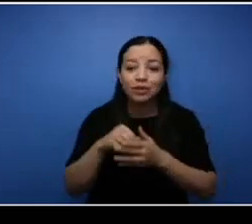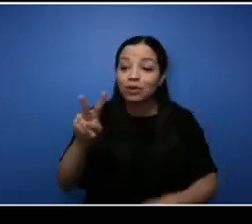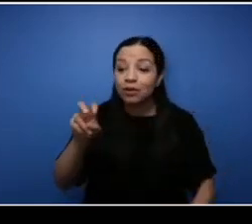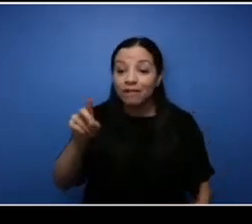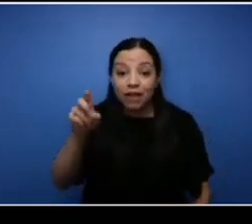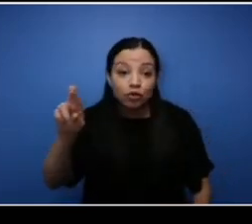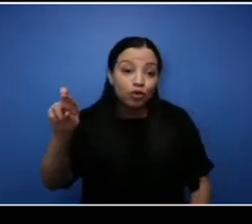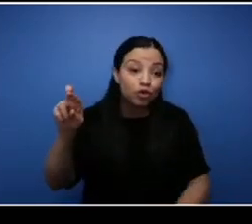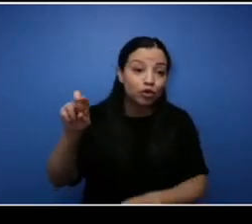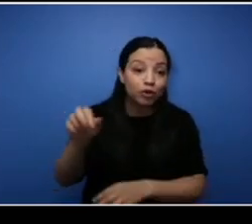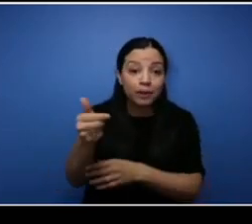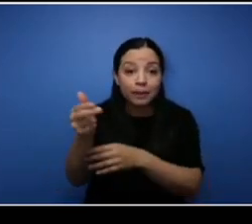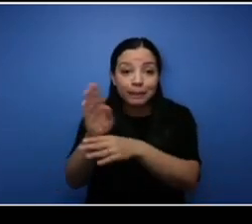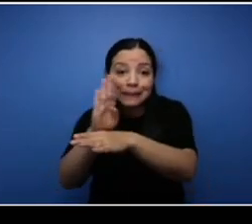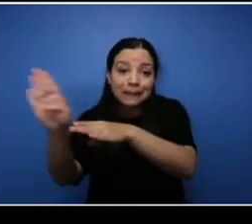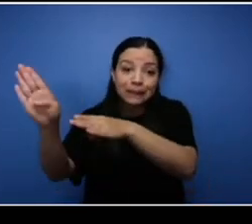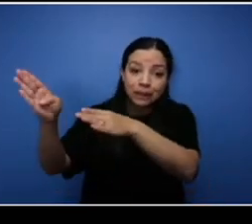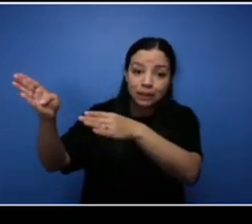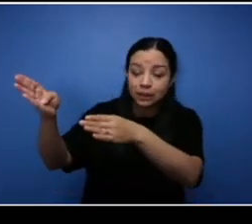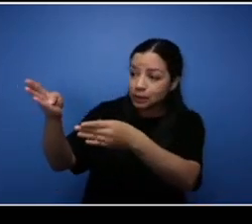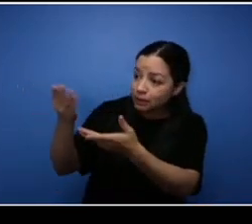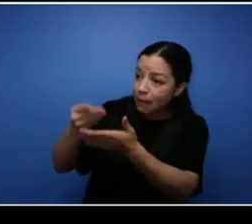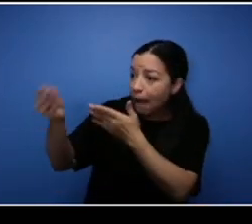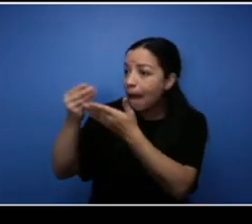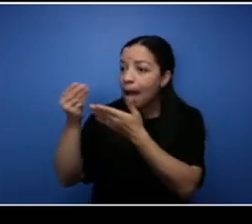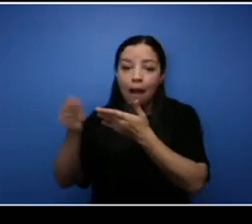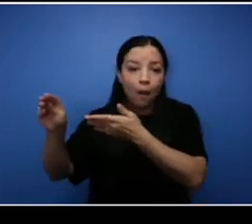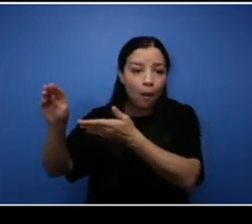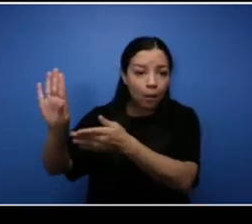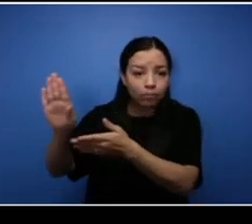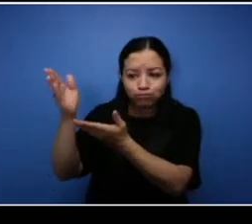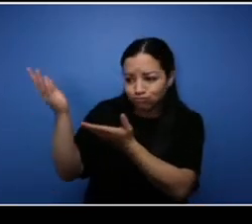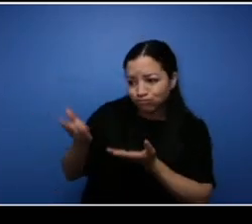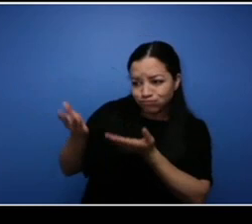are all things that that are really key in being an entrepreneur and uh building that